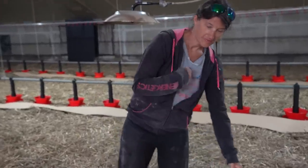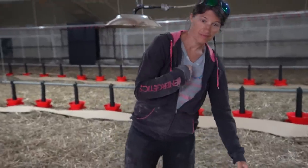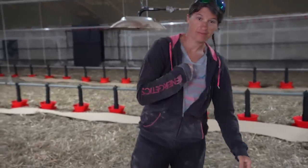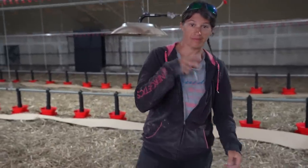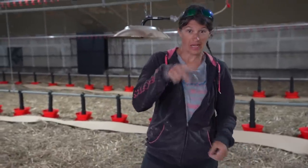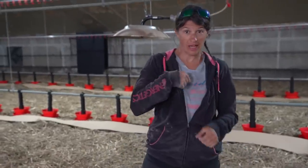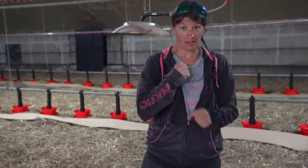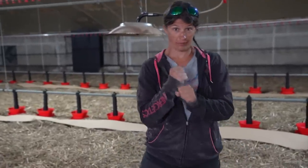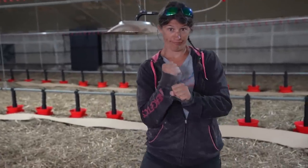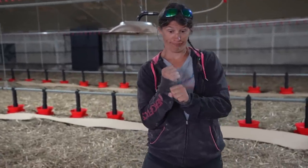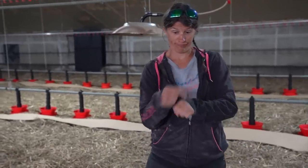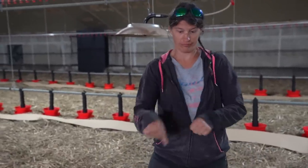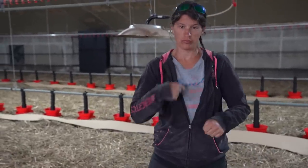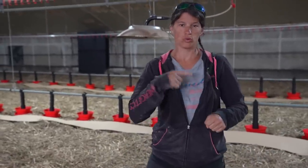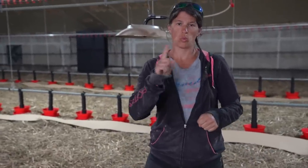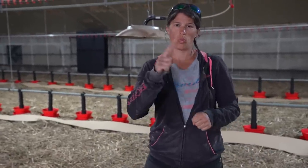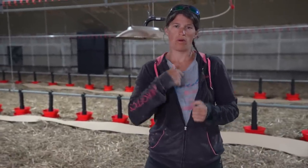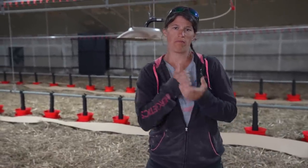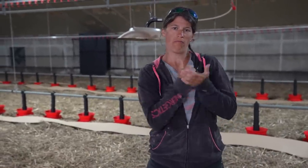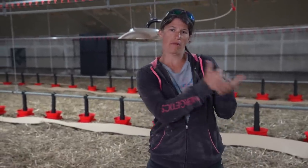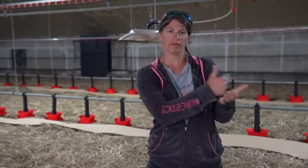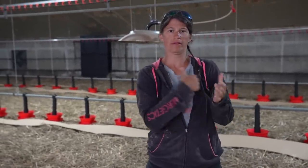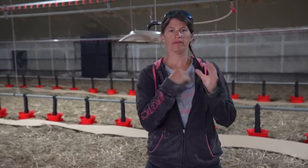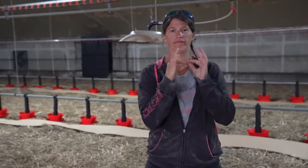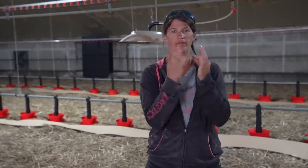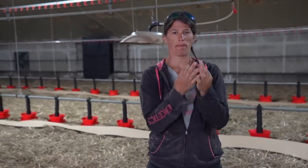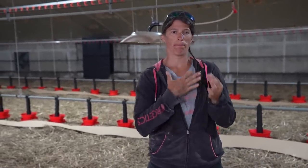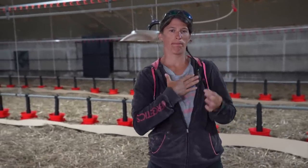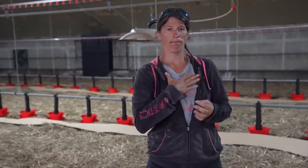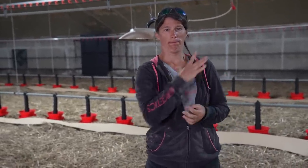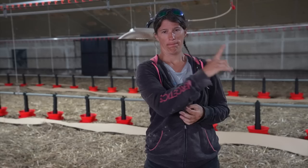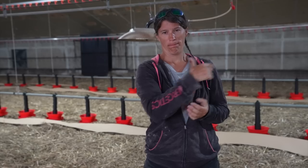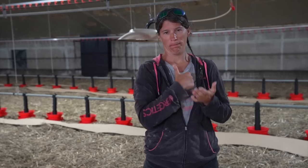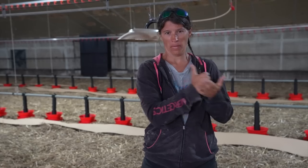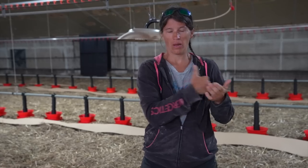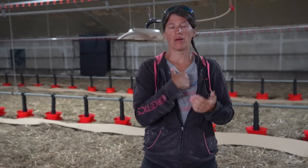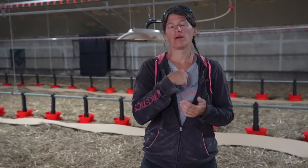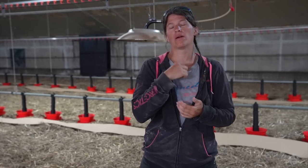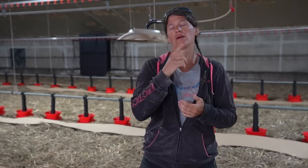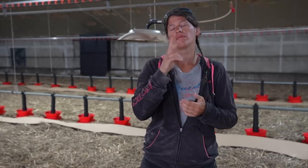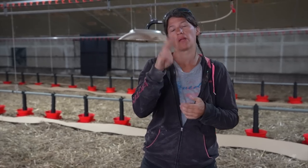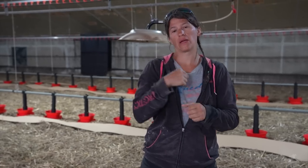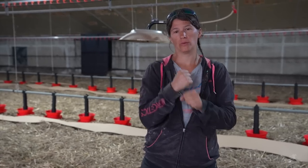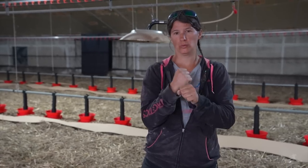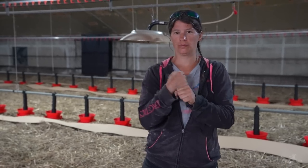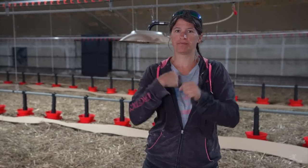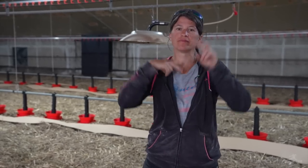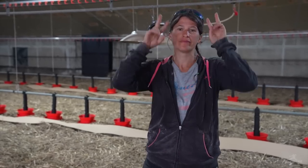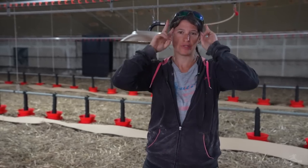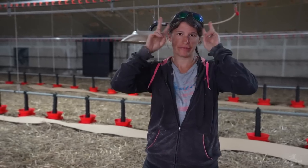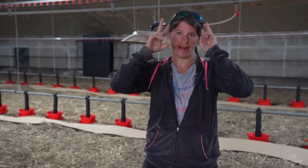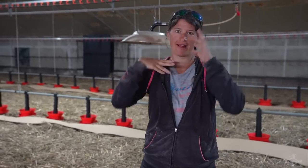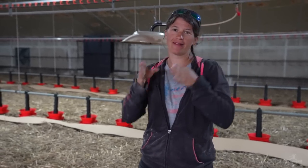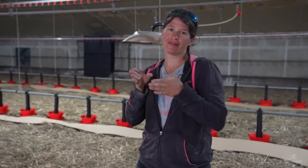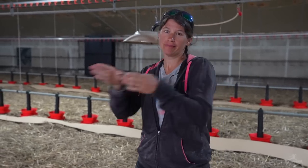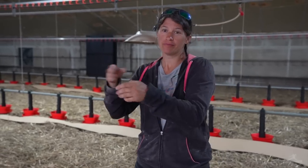This isn’t part of my job, but it’s me helping my family. I work with horses professionally,